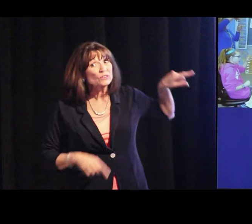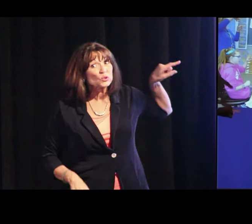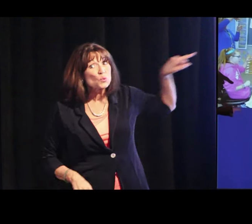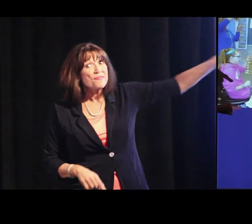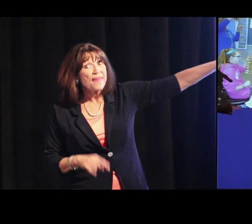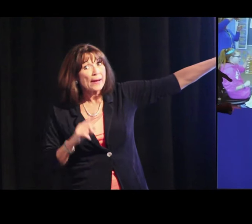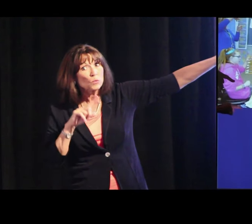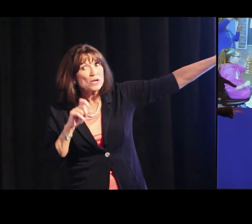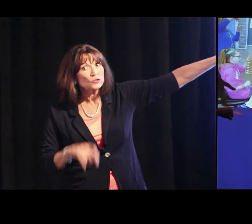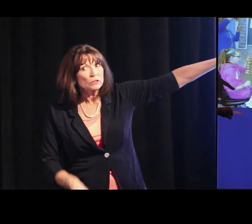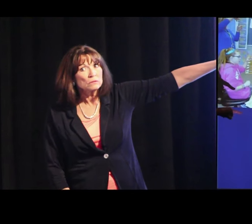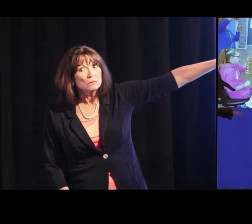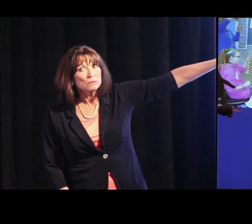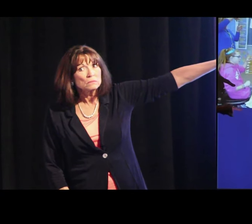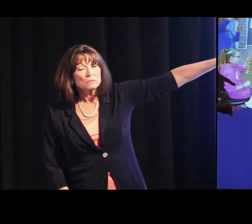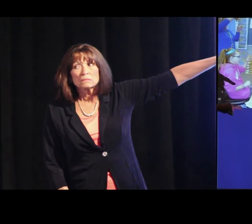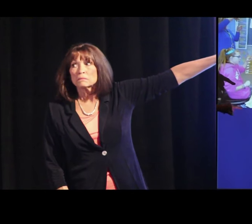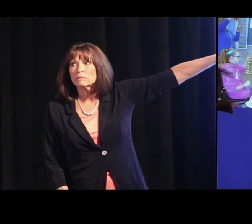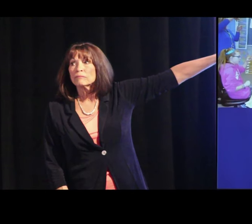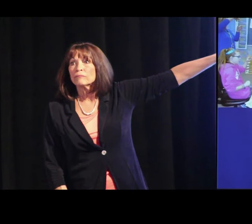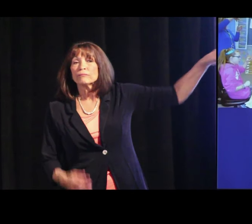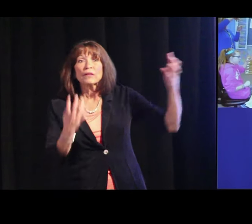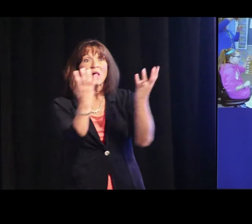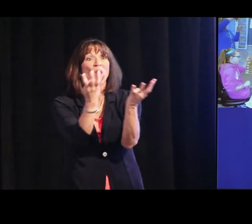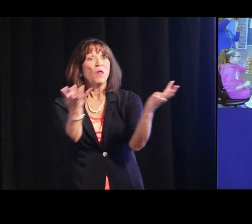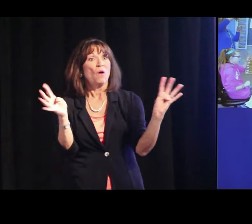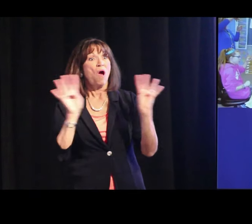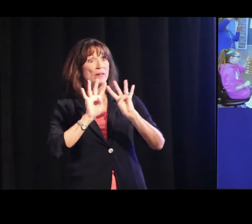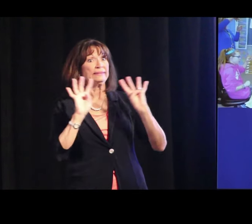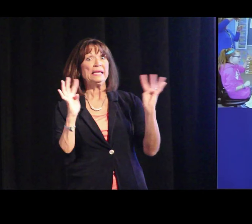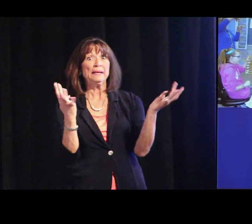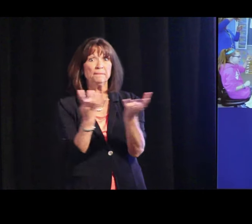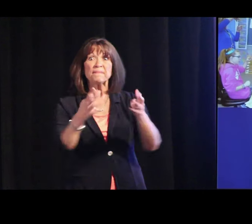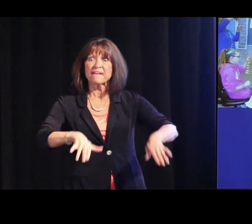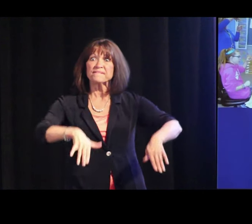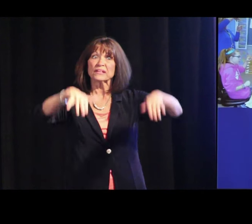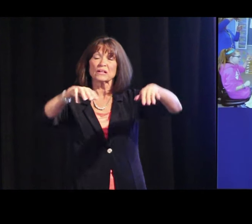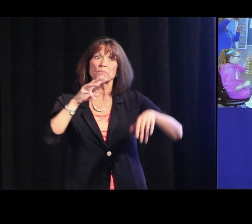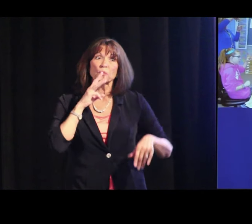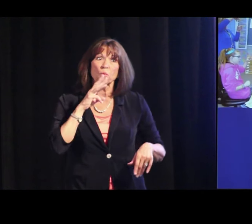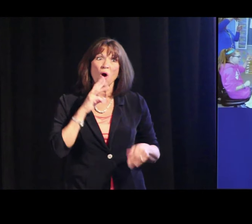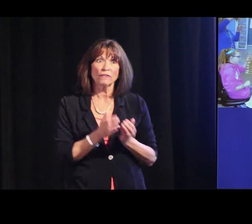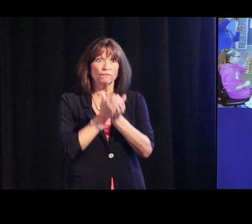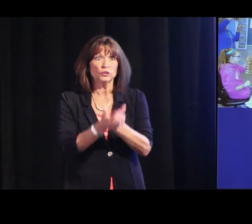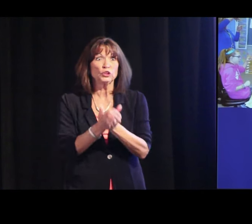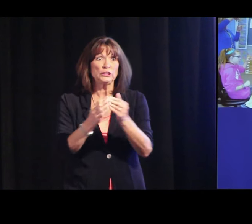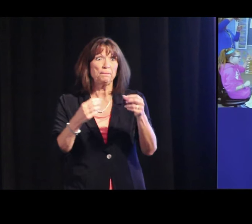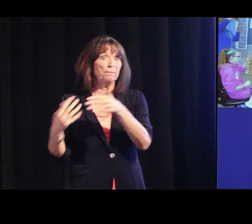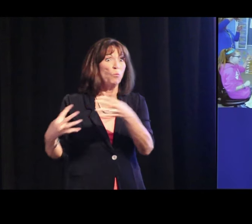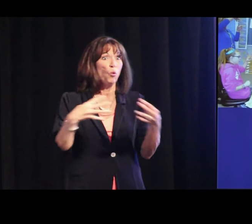but they figured out the answer to this question. How did Romans flood the Coliseum For water battles?